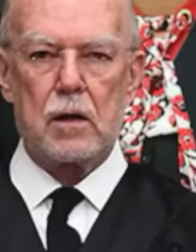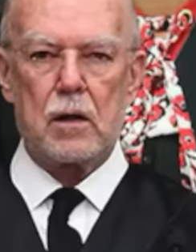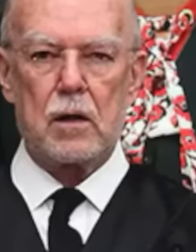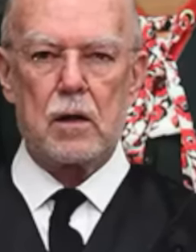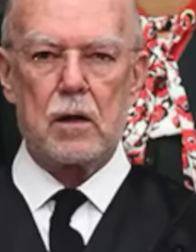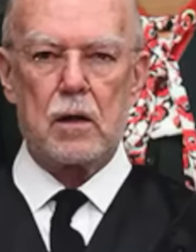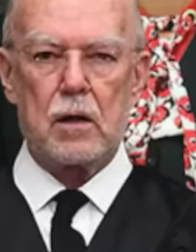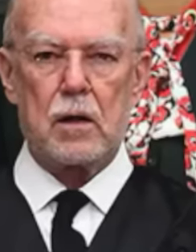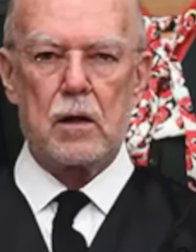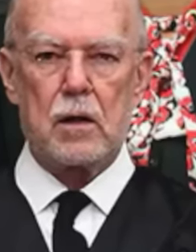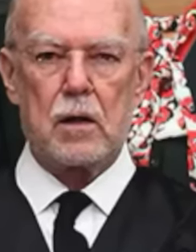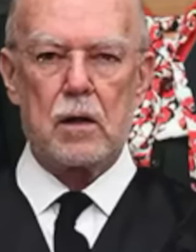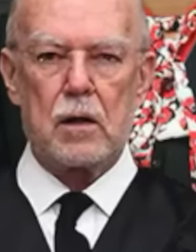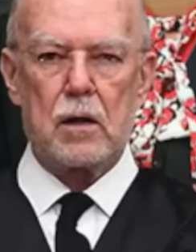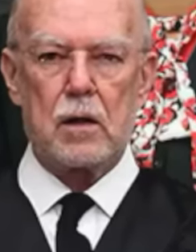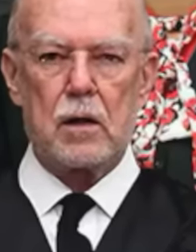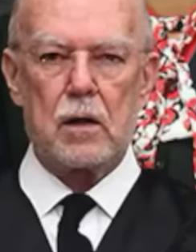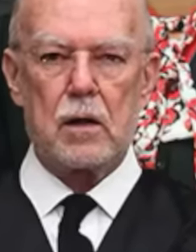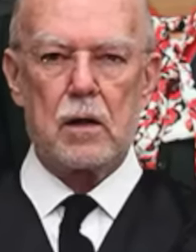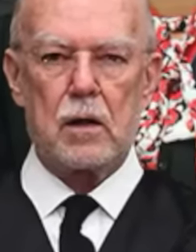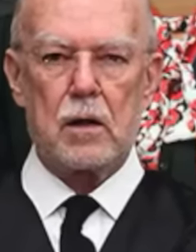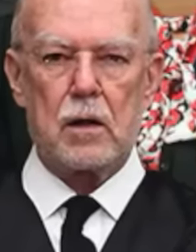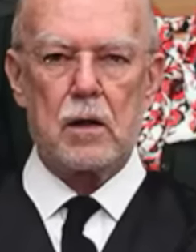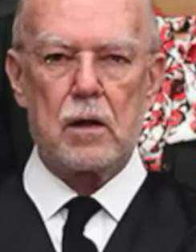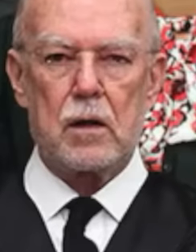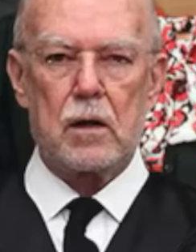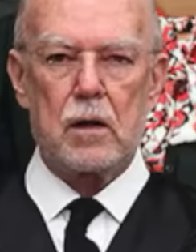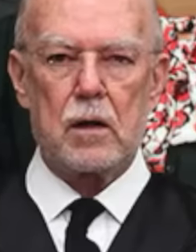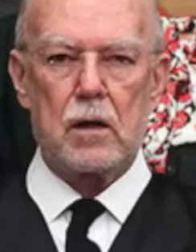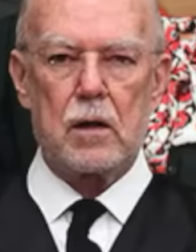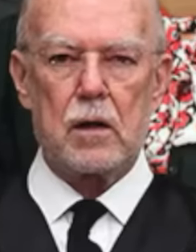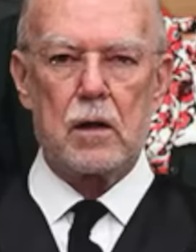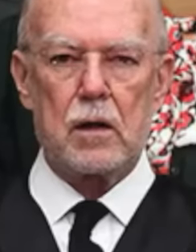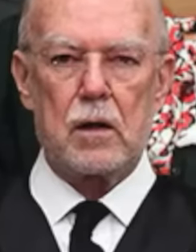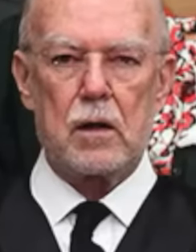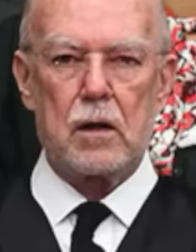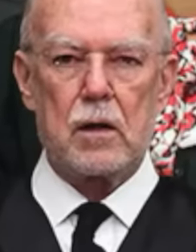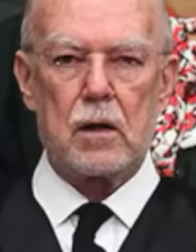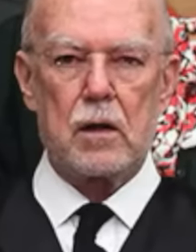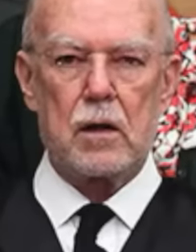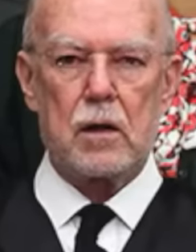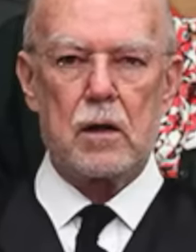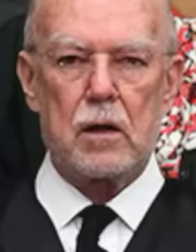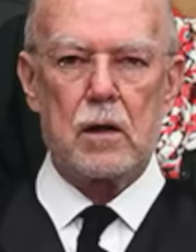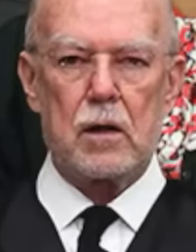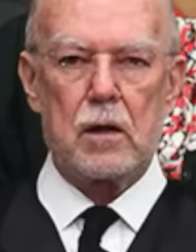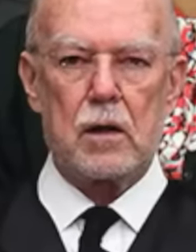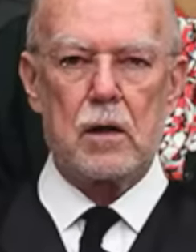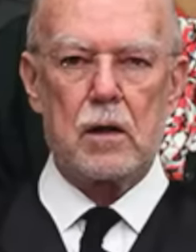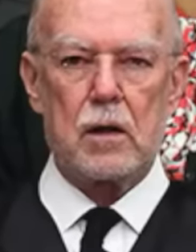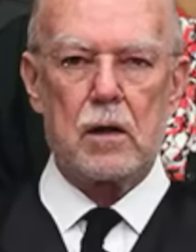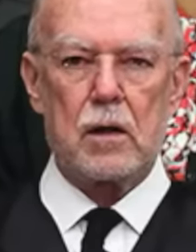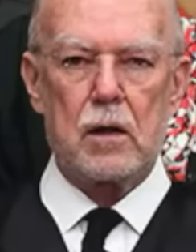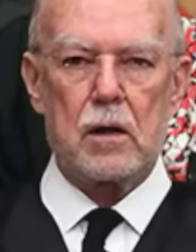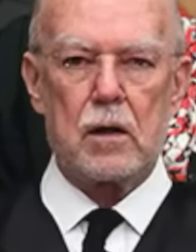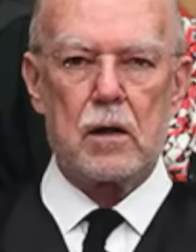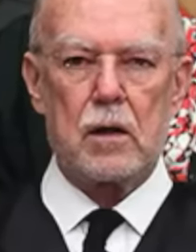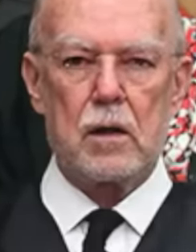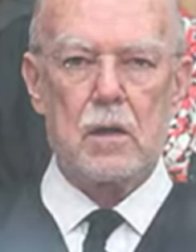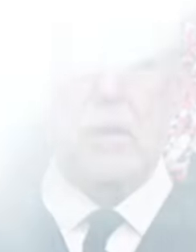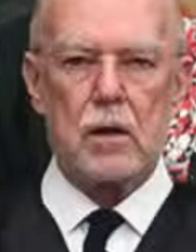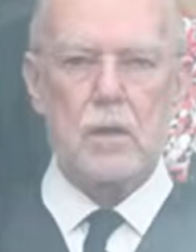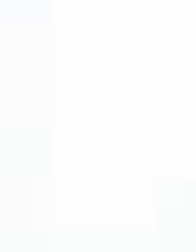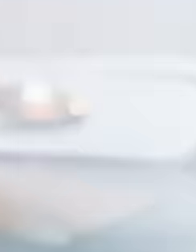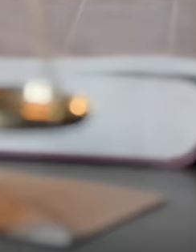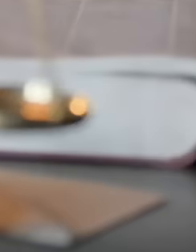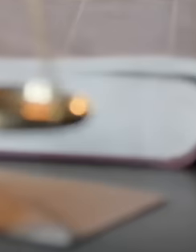elect them to continue in that position and before this happens they better resign, even if you don't